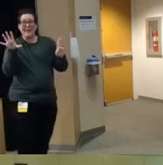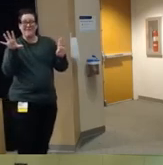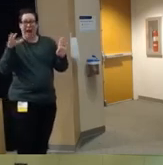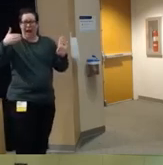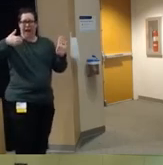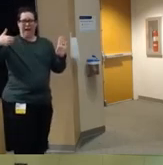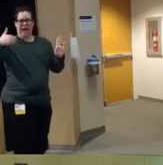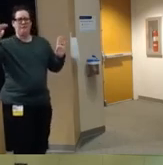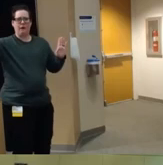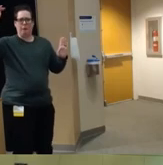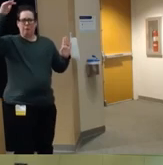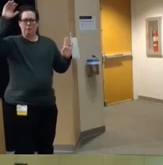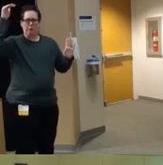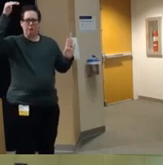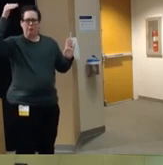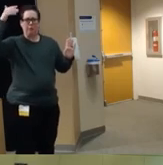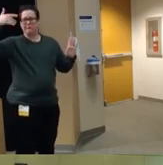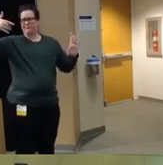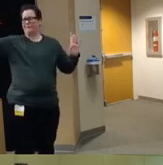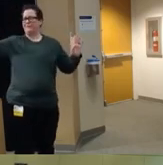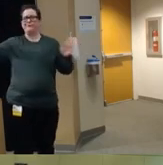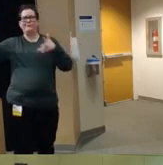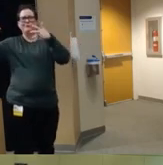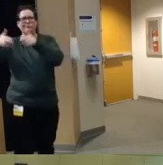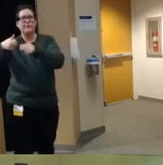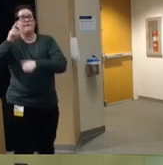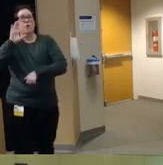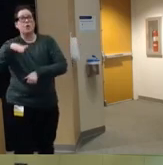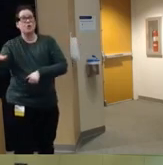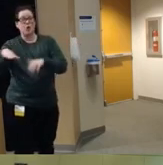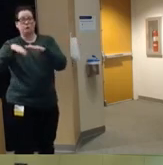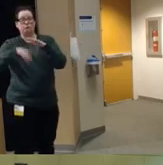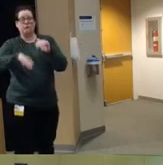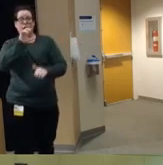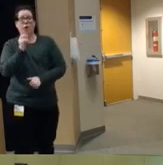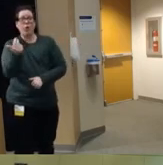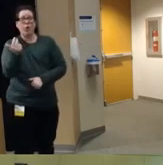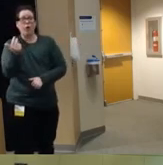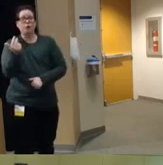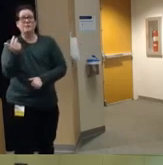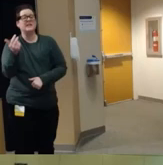fatality rate um for motor vehicle crashes among children under the age of 13 um was